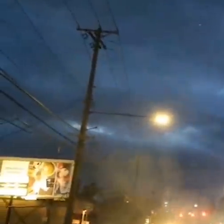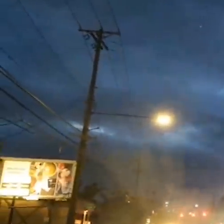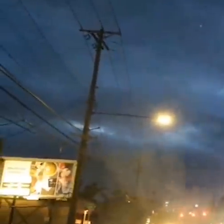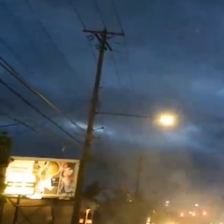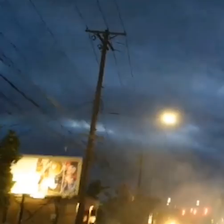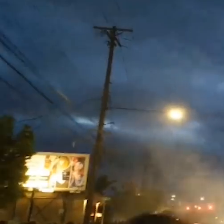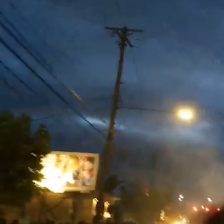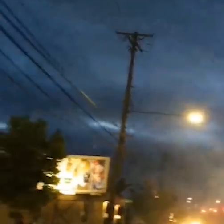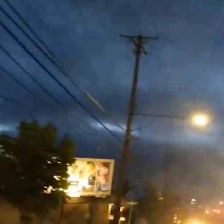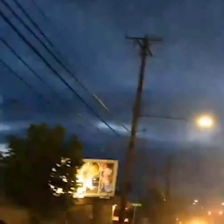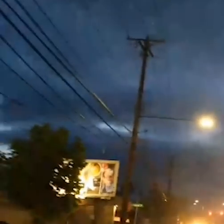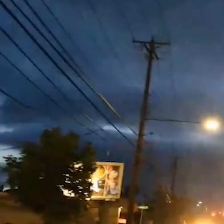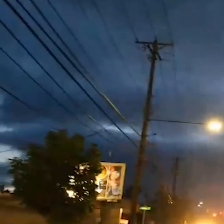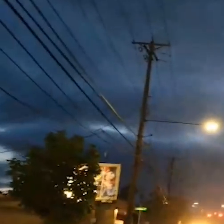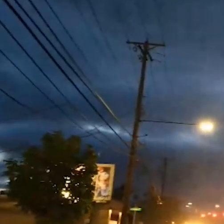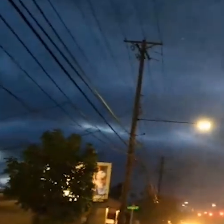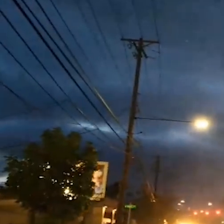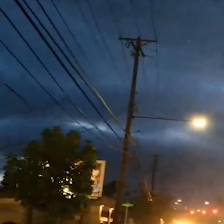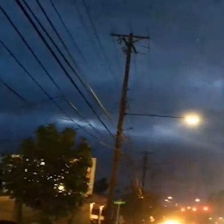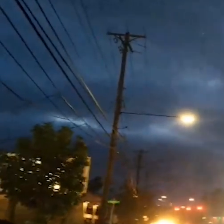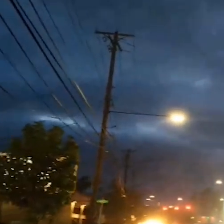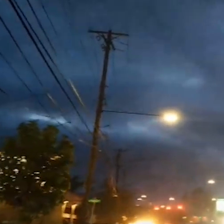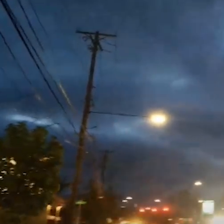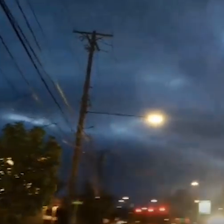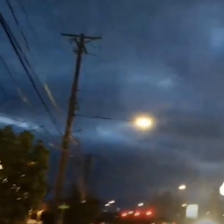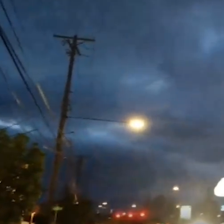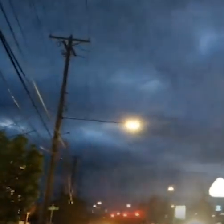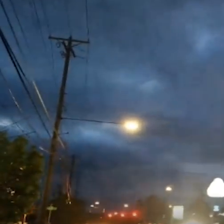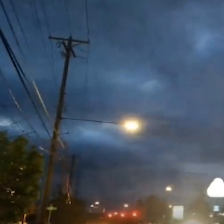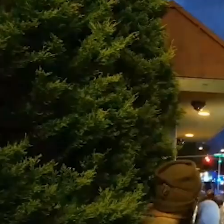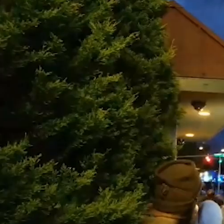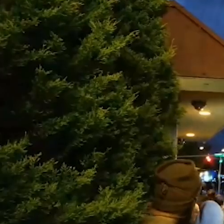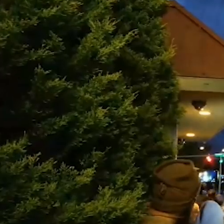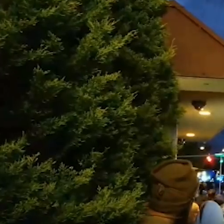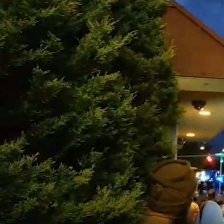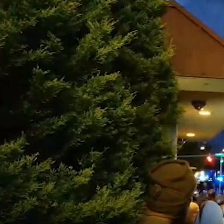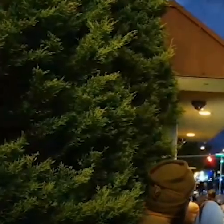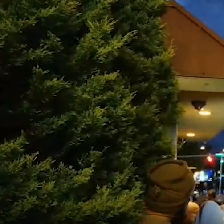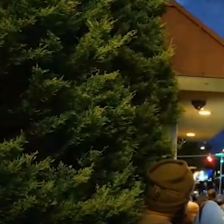We're also using smoke. You can see some of the fires that were lit in this video.